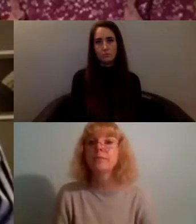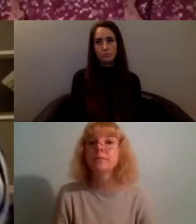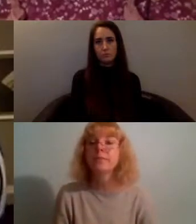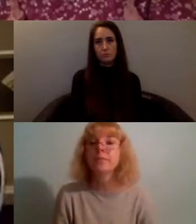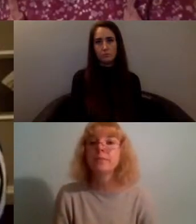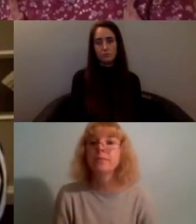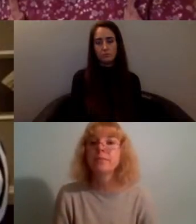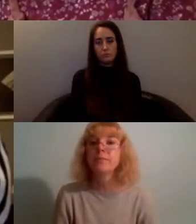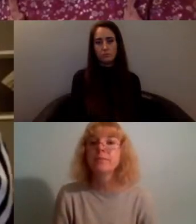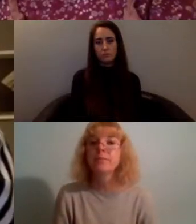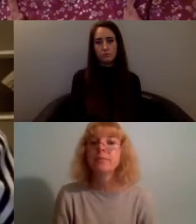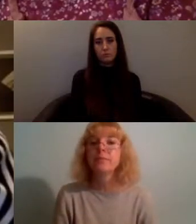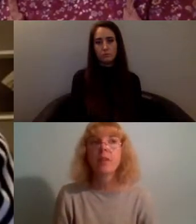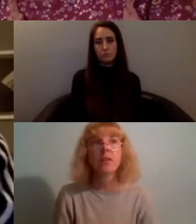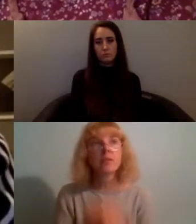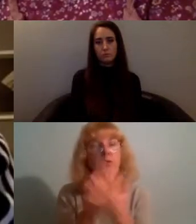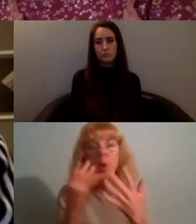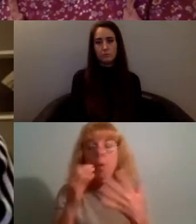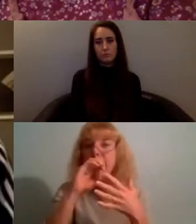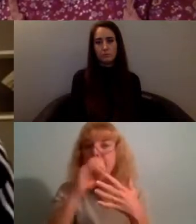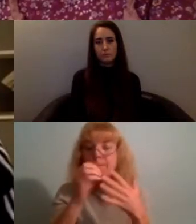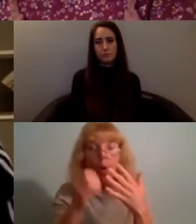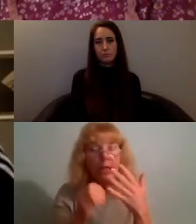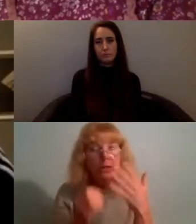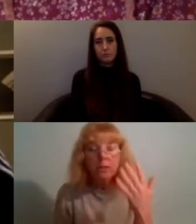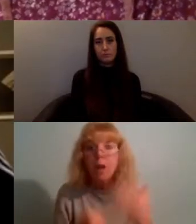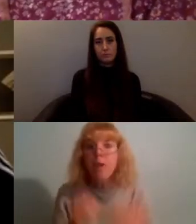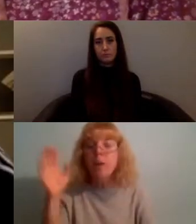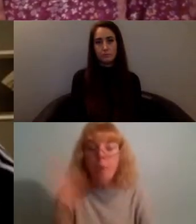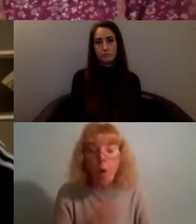I think there are so many points from all of those talks that I could spend